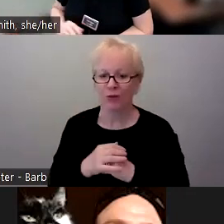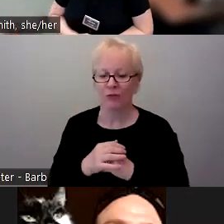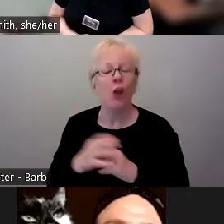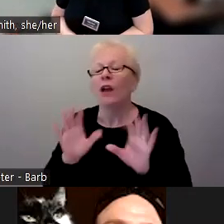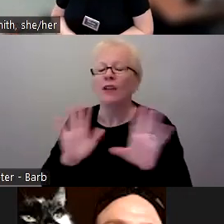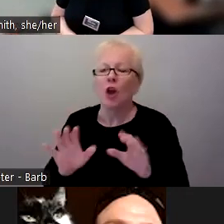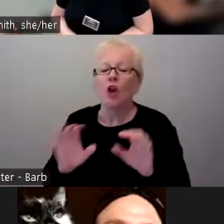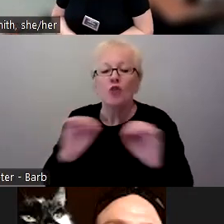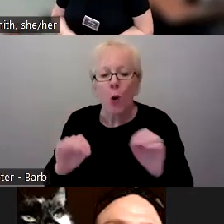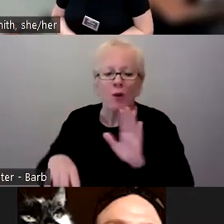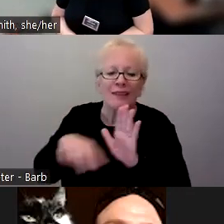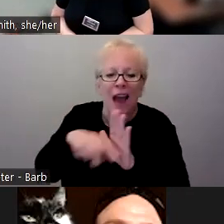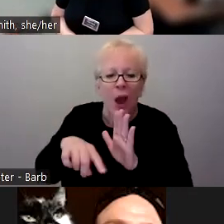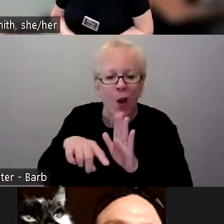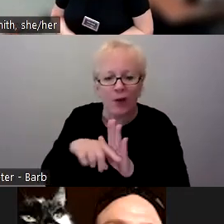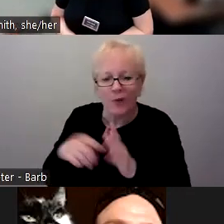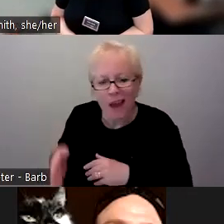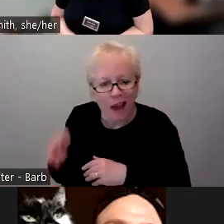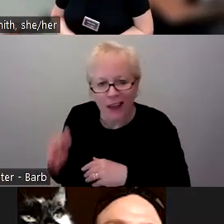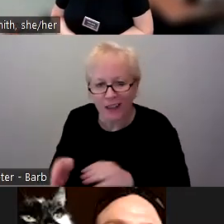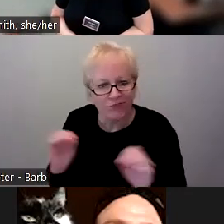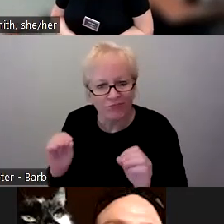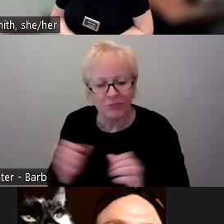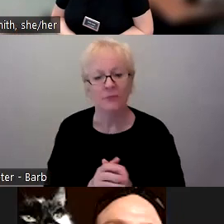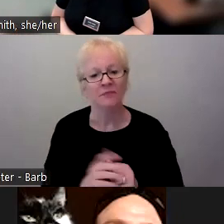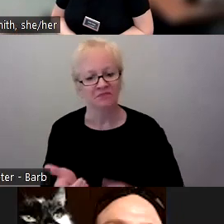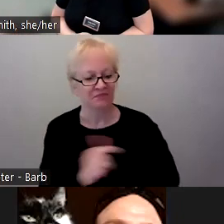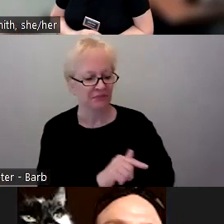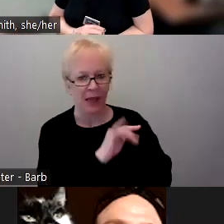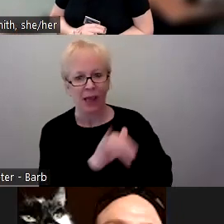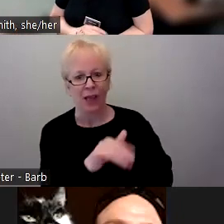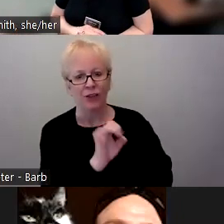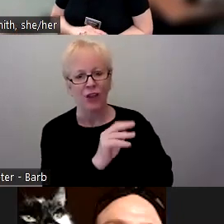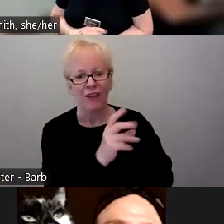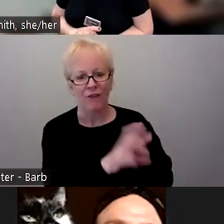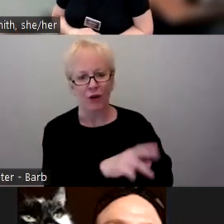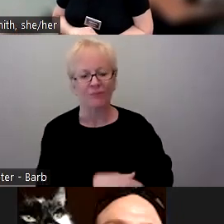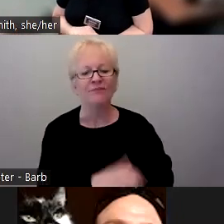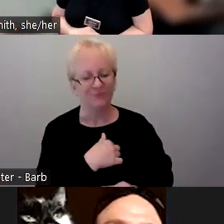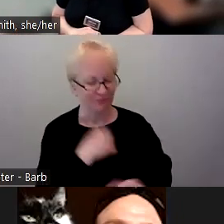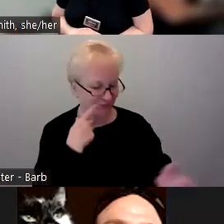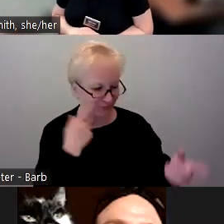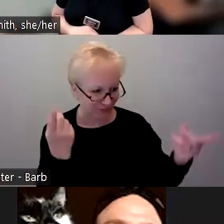Yeah, this is Jennifer. I will just echo what Kelly said, there's no downside.